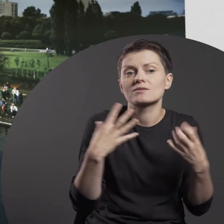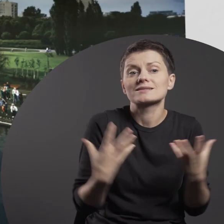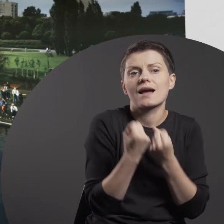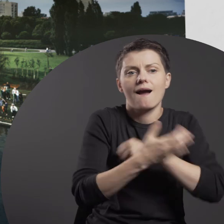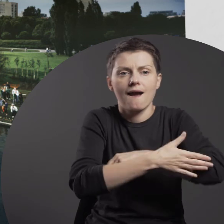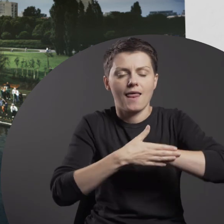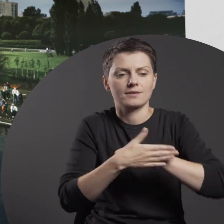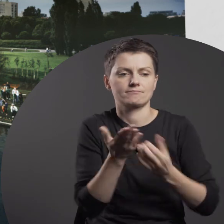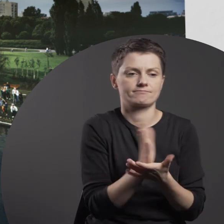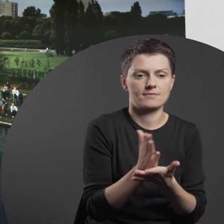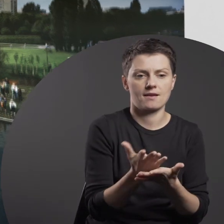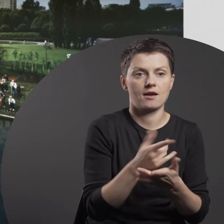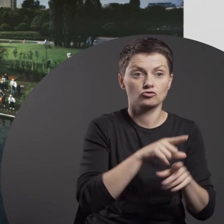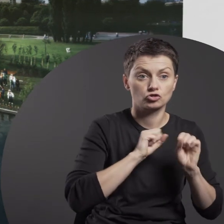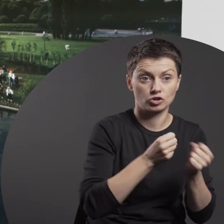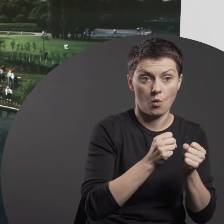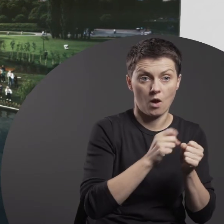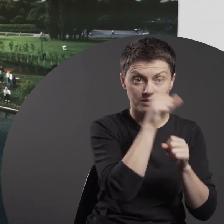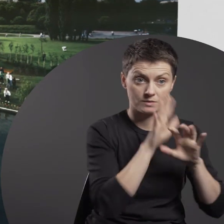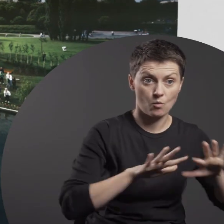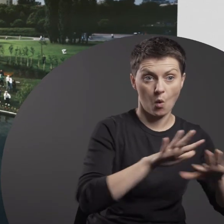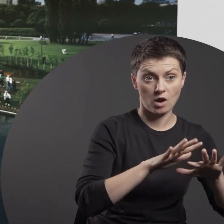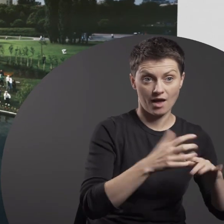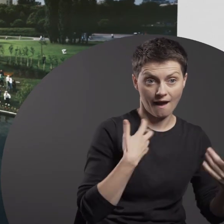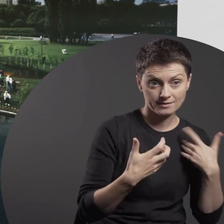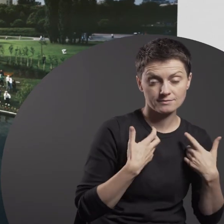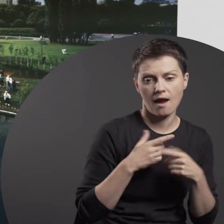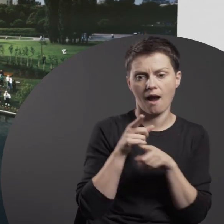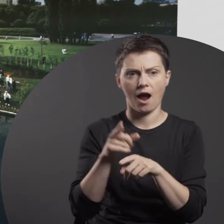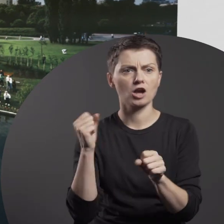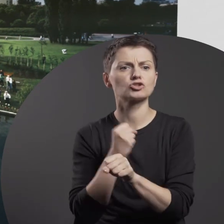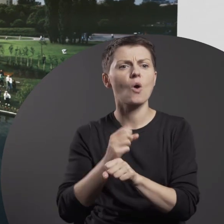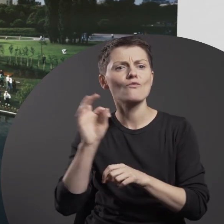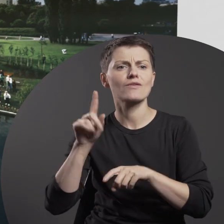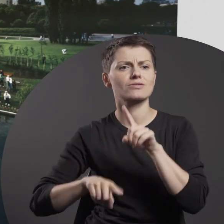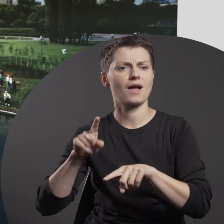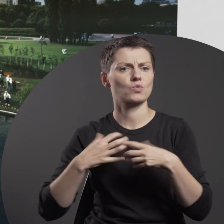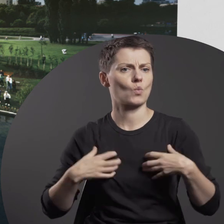between an artistic activity, a social project, and a work of nature.